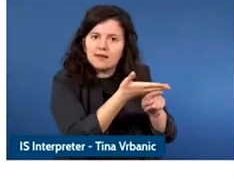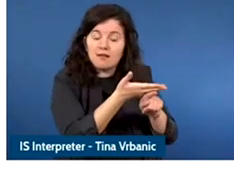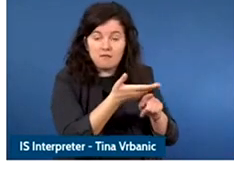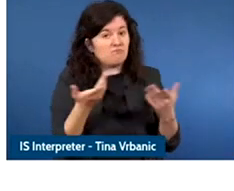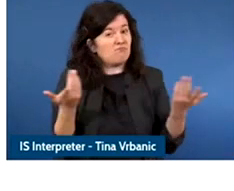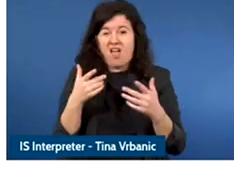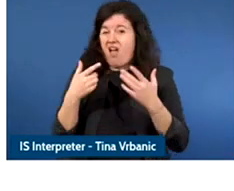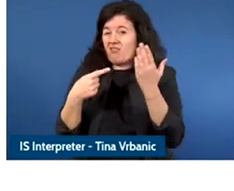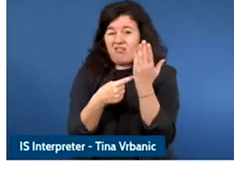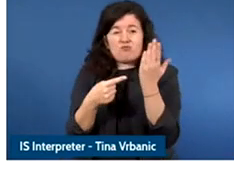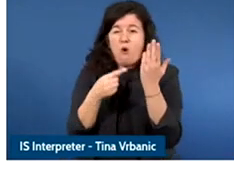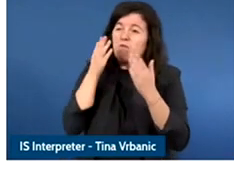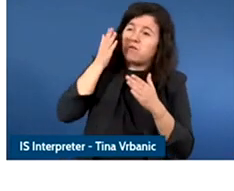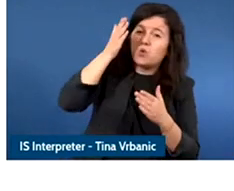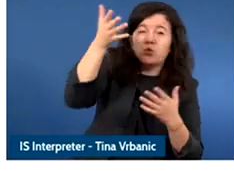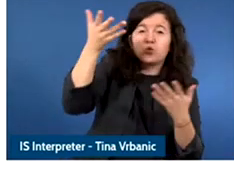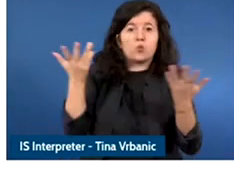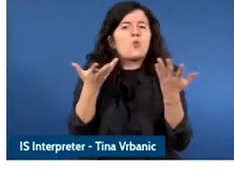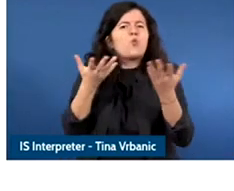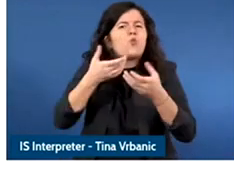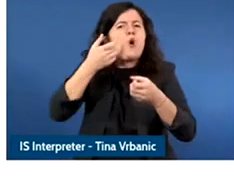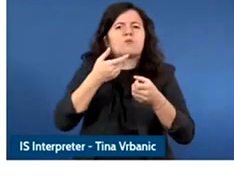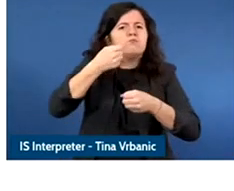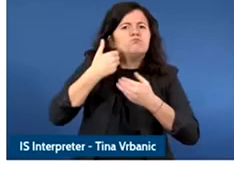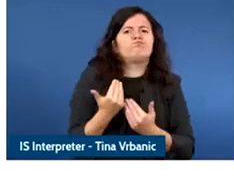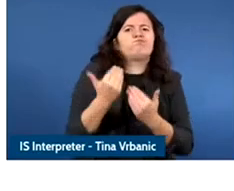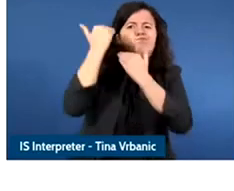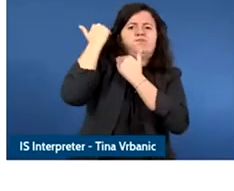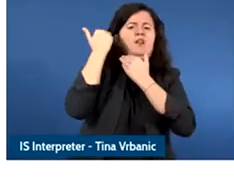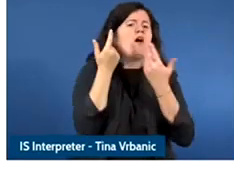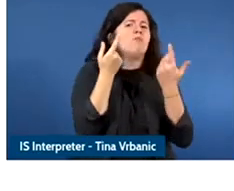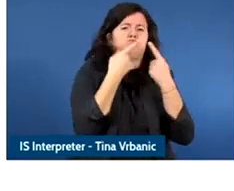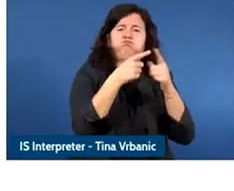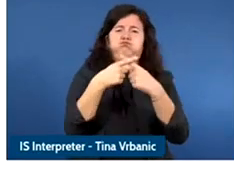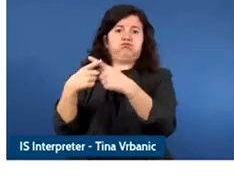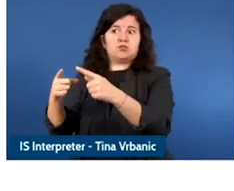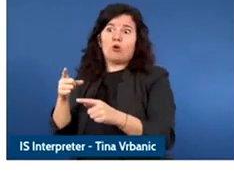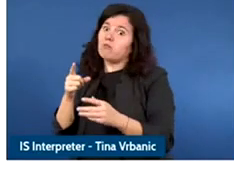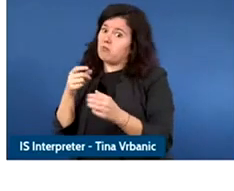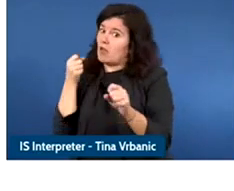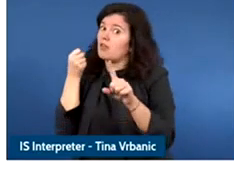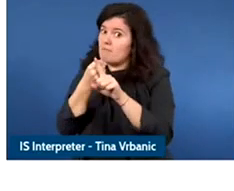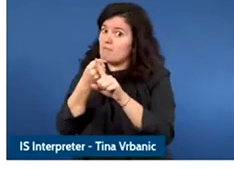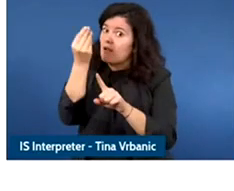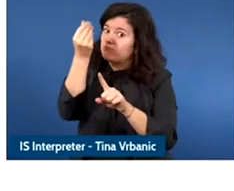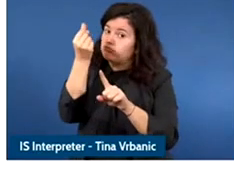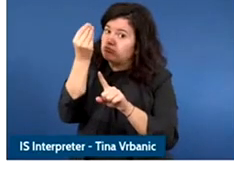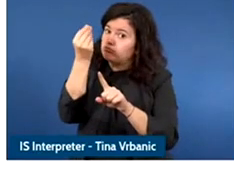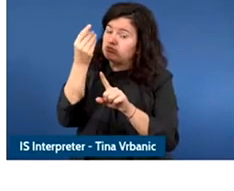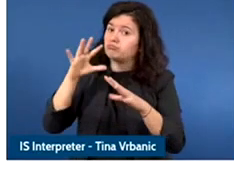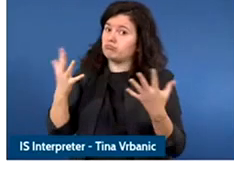some ways, and so a question also becomes as new evidence become available as we